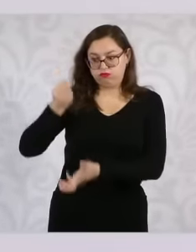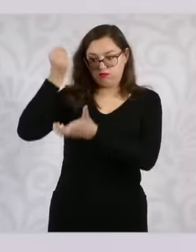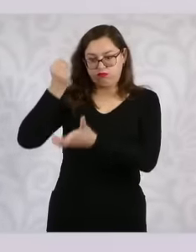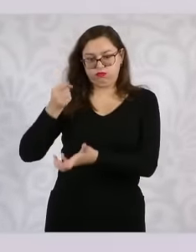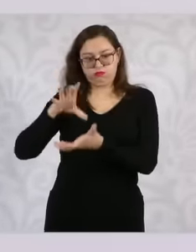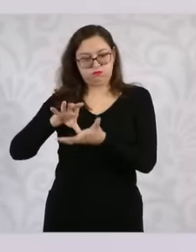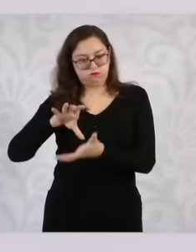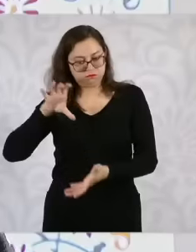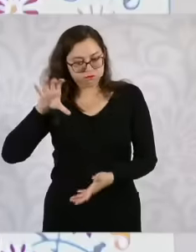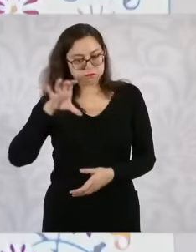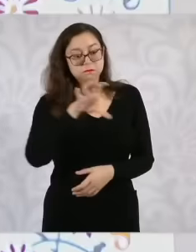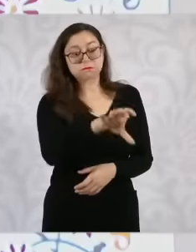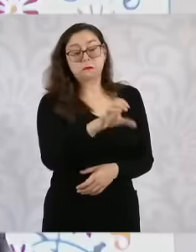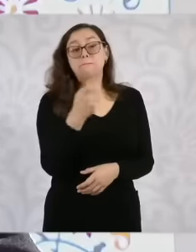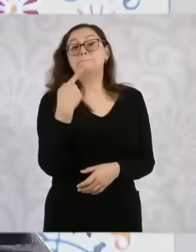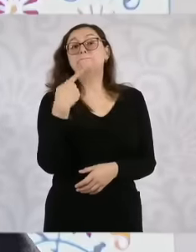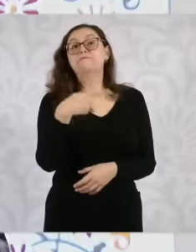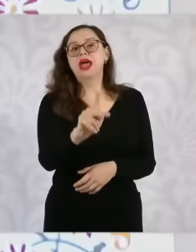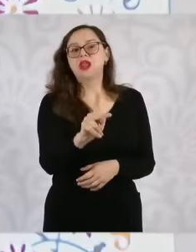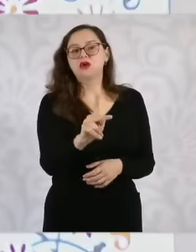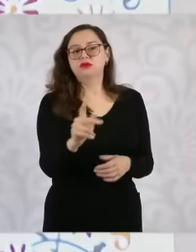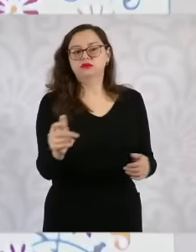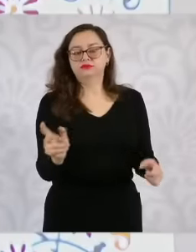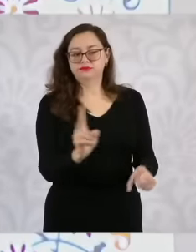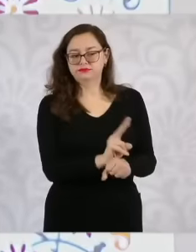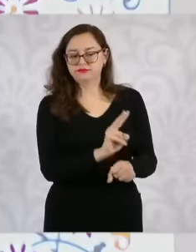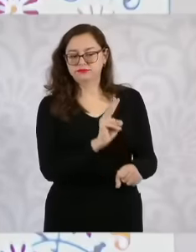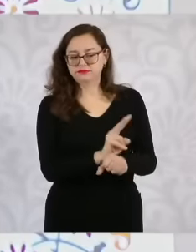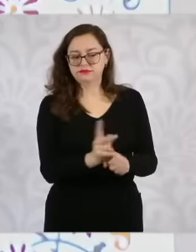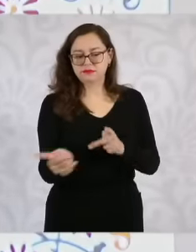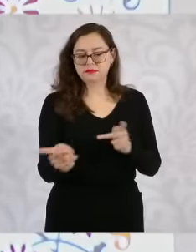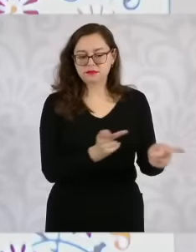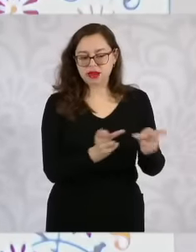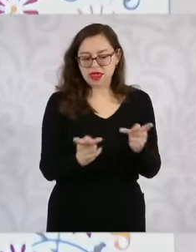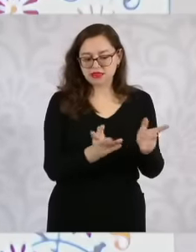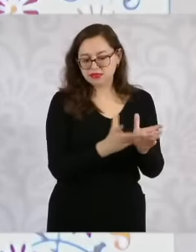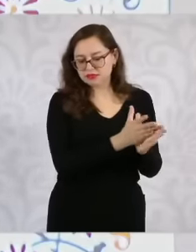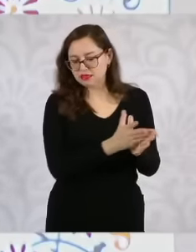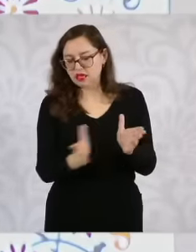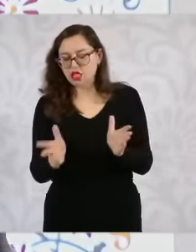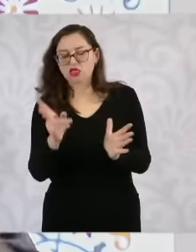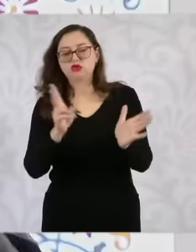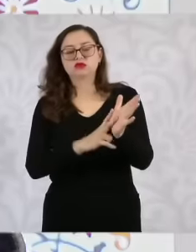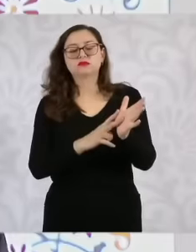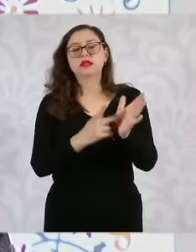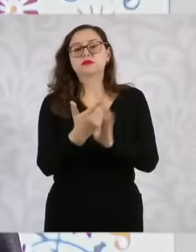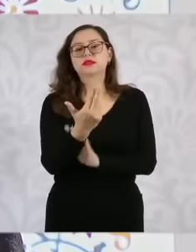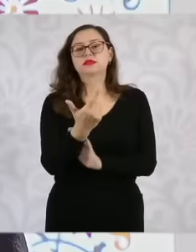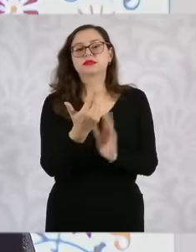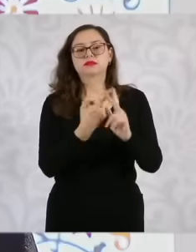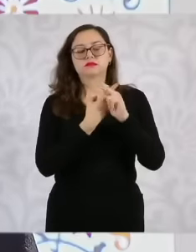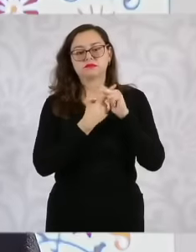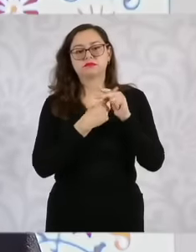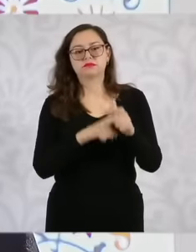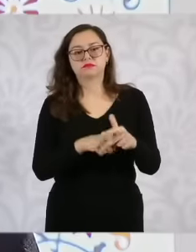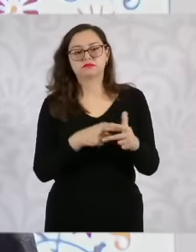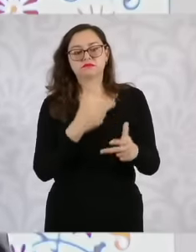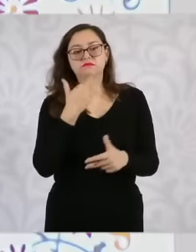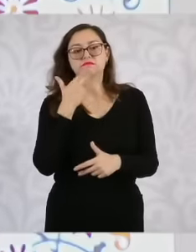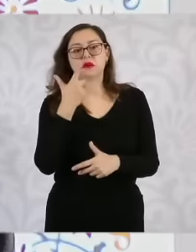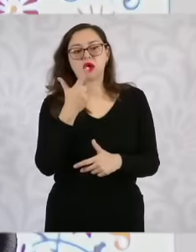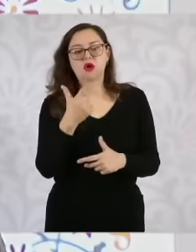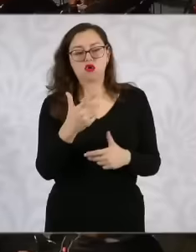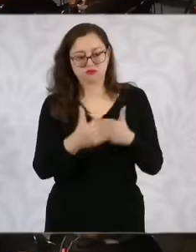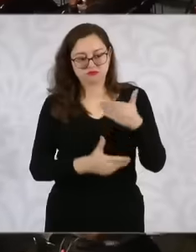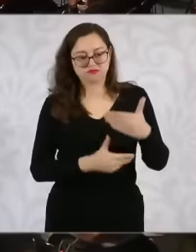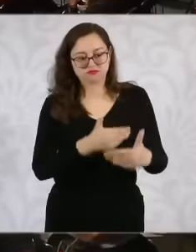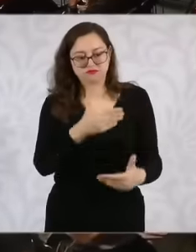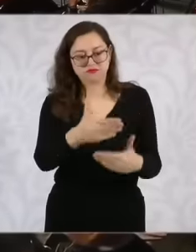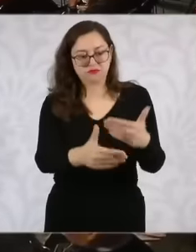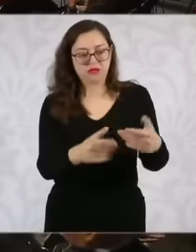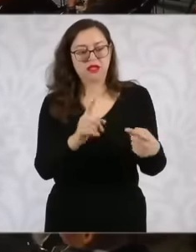a medium-term plan that begins in 2025 to provide a better quality of life health the program